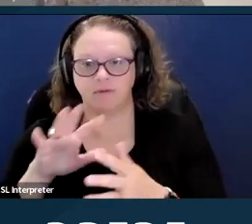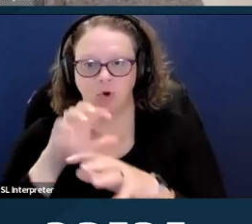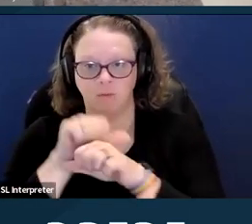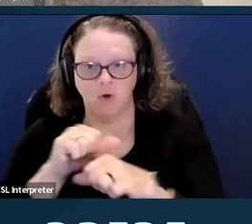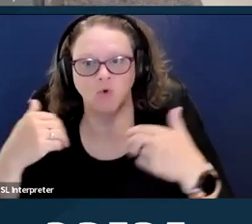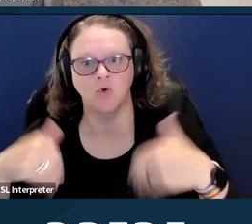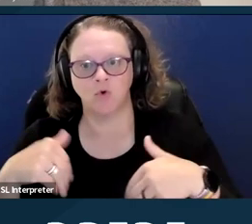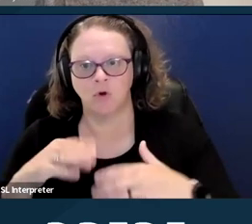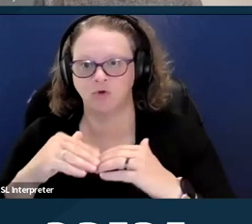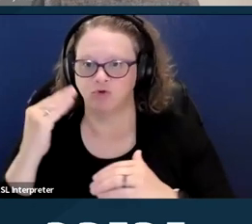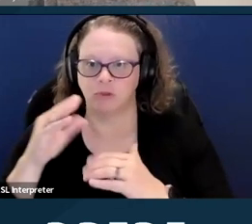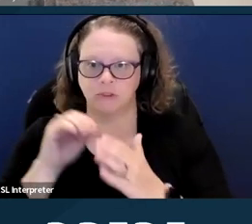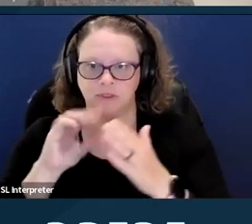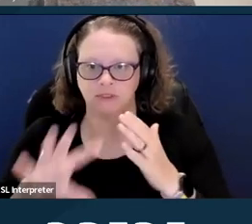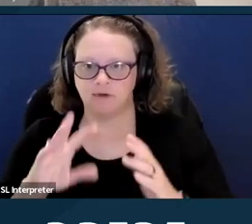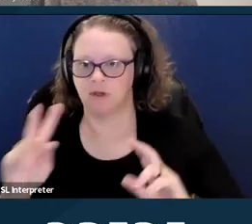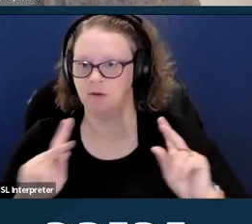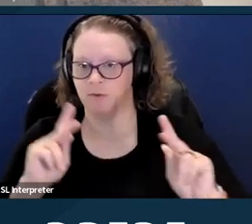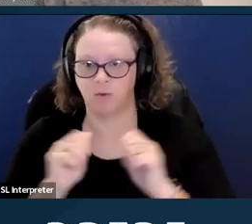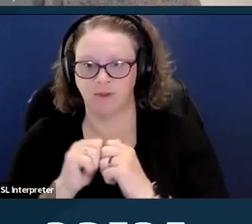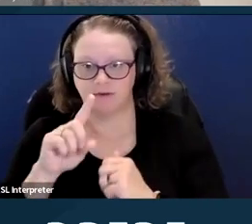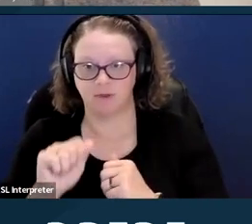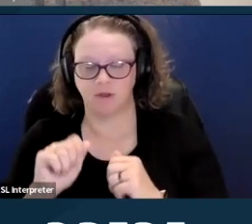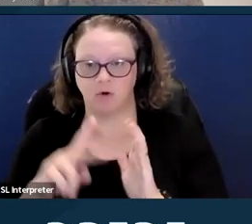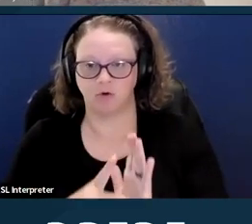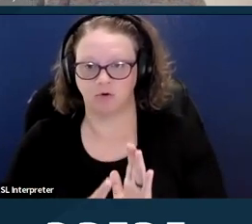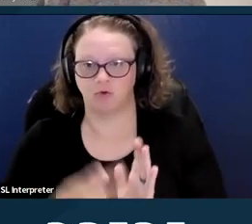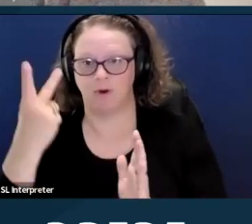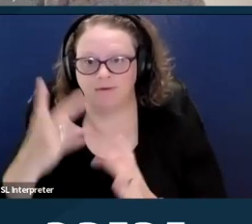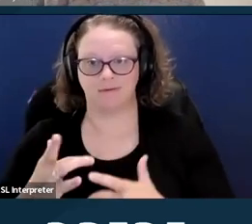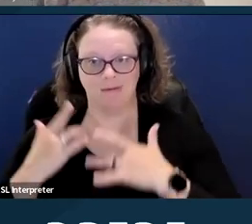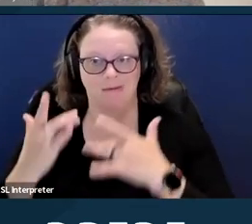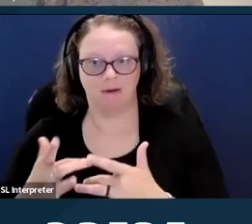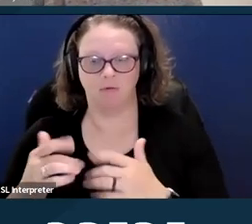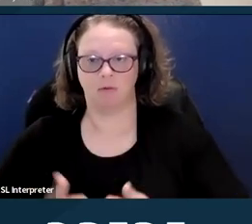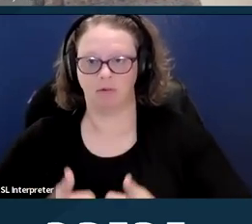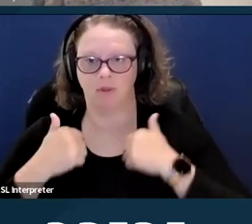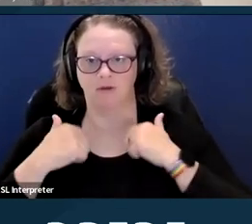And people with disabilities are two times more likely to live below the federal poverty line